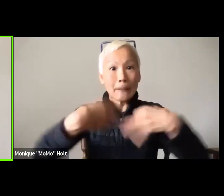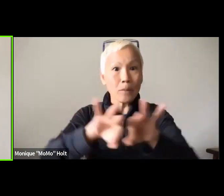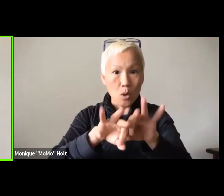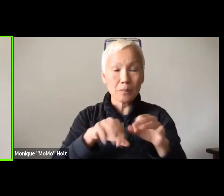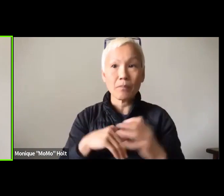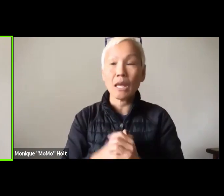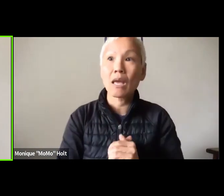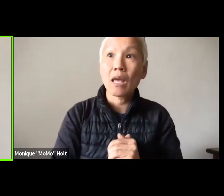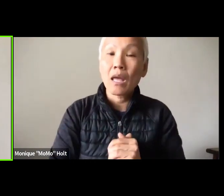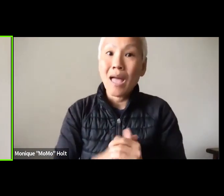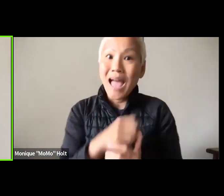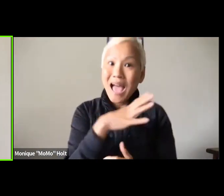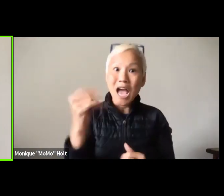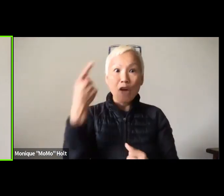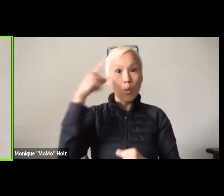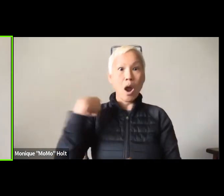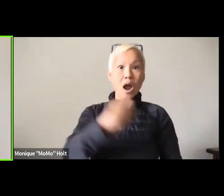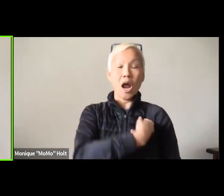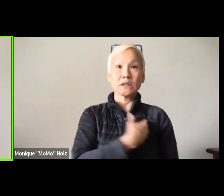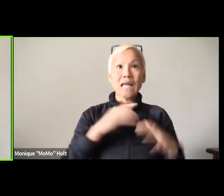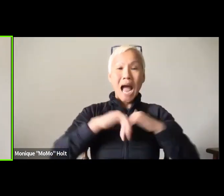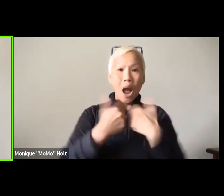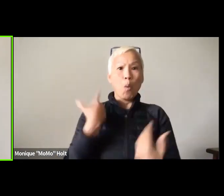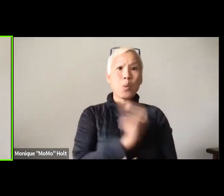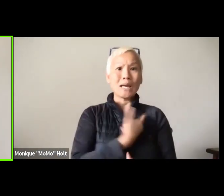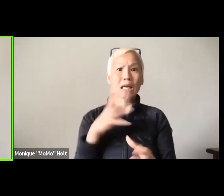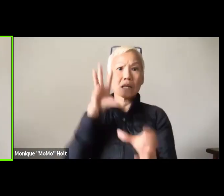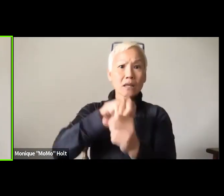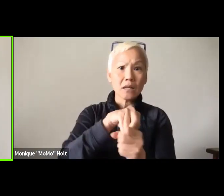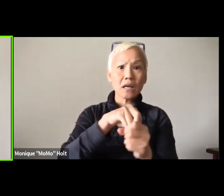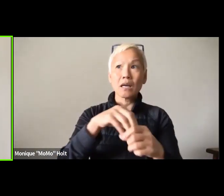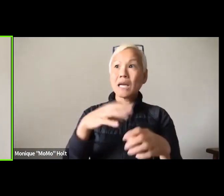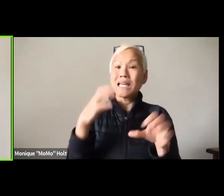and also captions at the bottom of the screen. It's very important visual information.